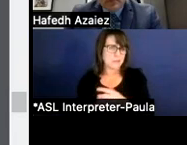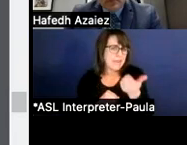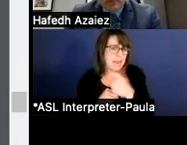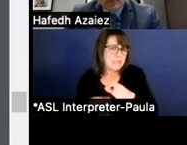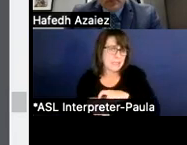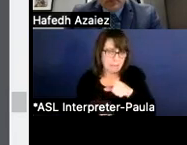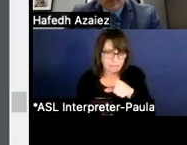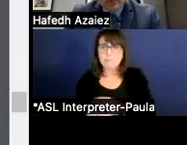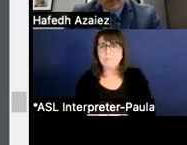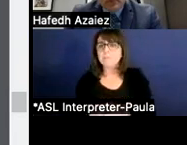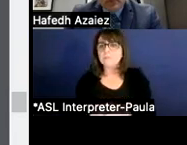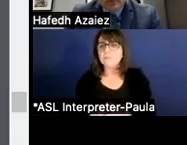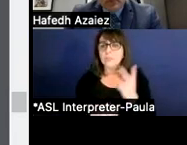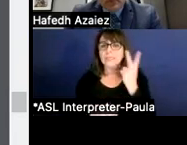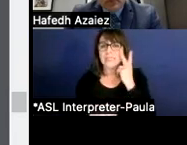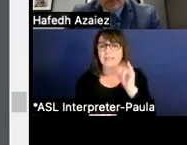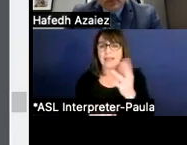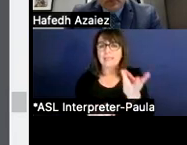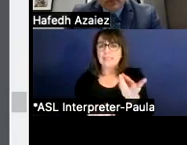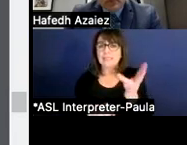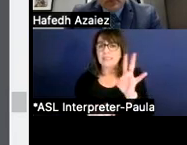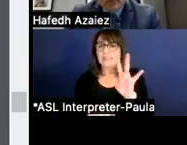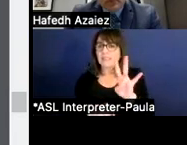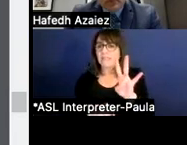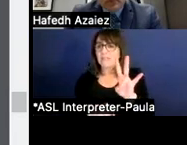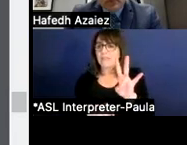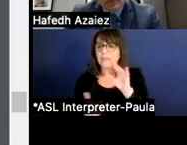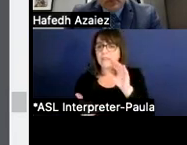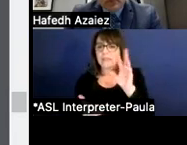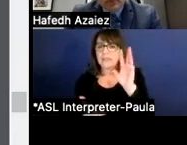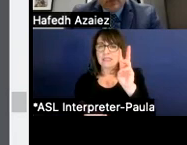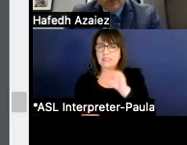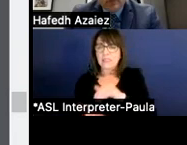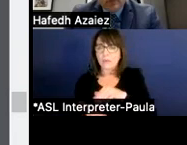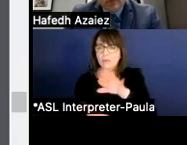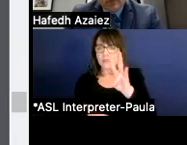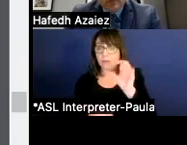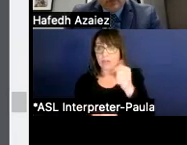And so you can see that 6,710 number, 6,710 number at the bottom. The actual number